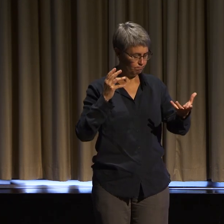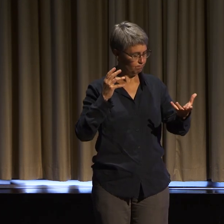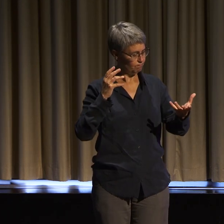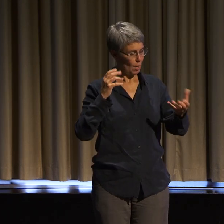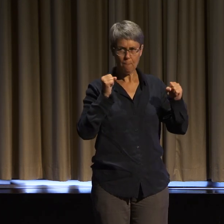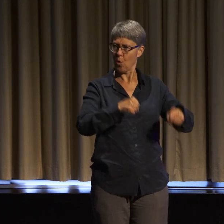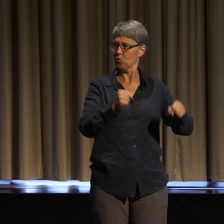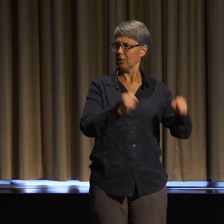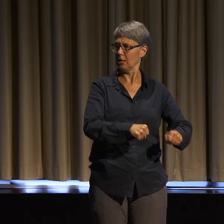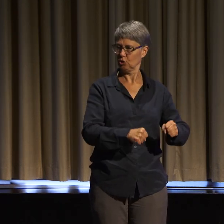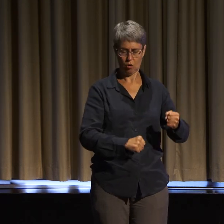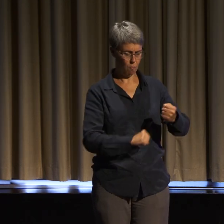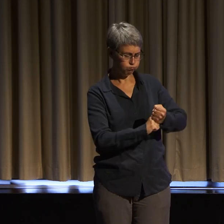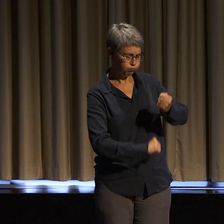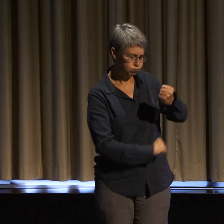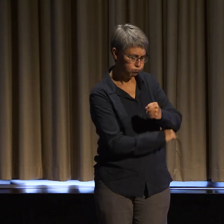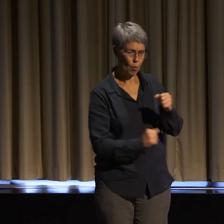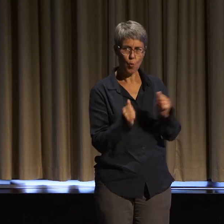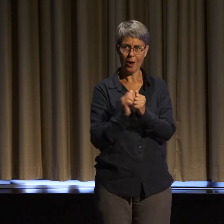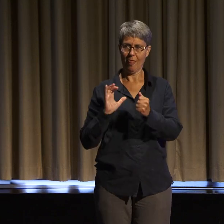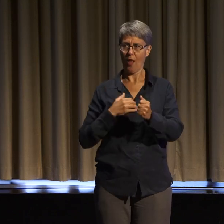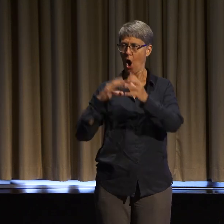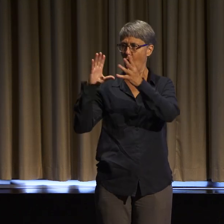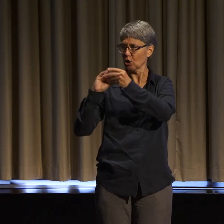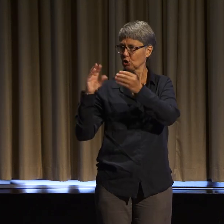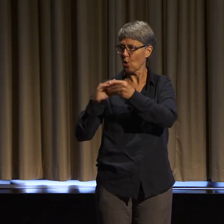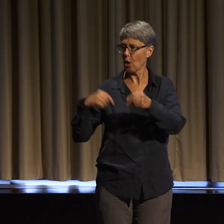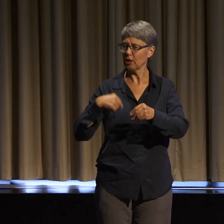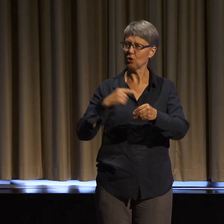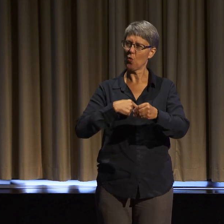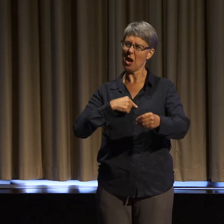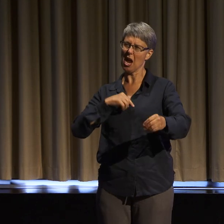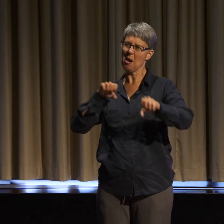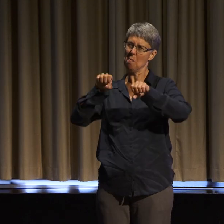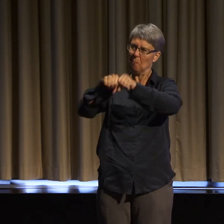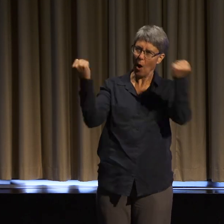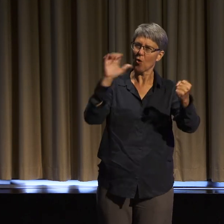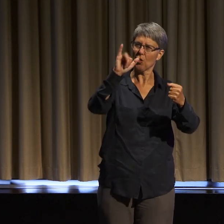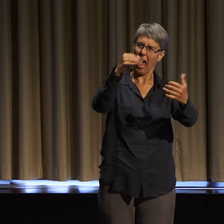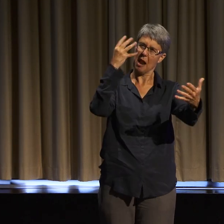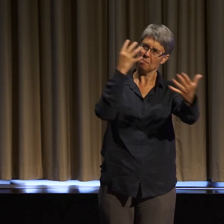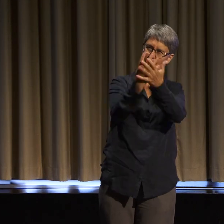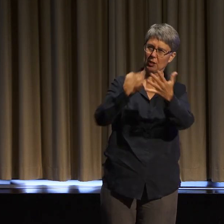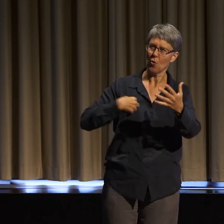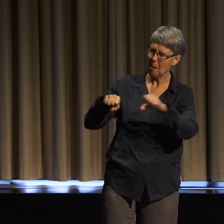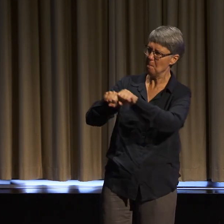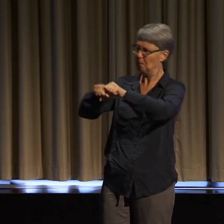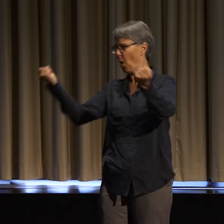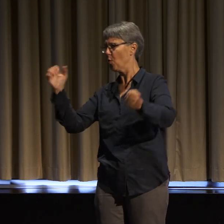were able to shut down prisons and shut down ICE, but also how we were able to come to harm together